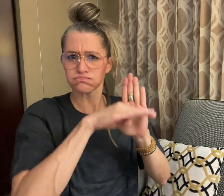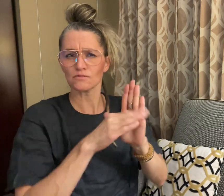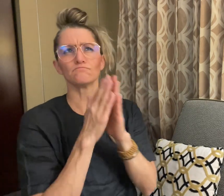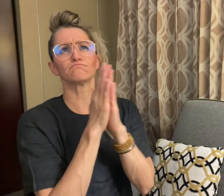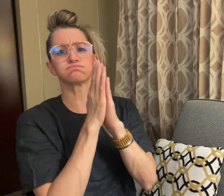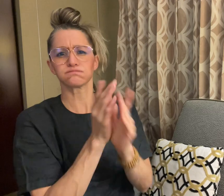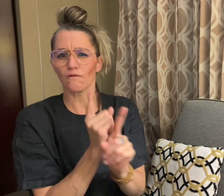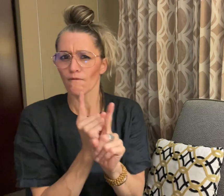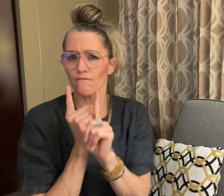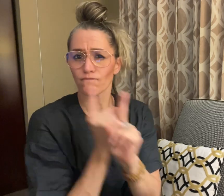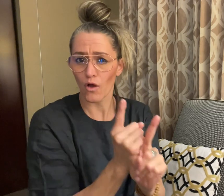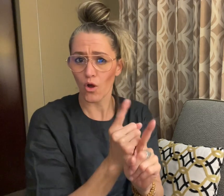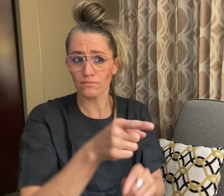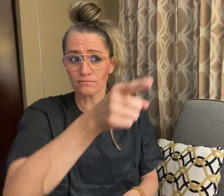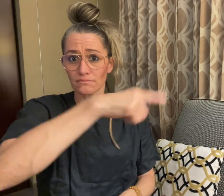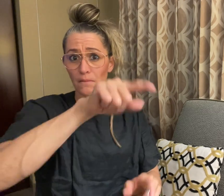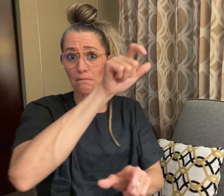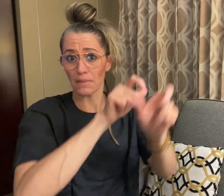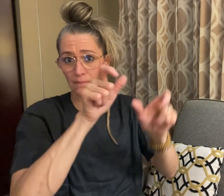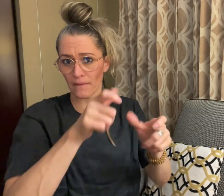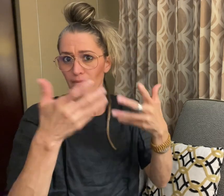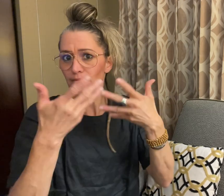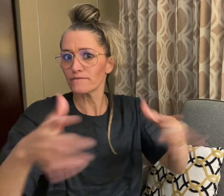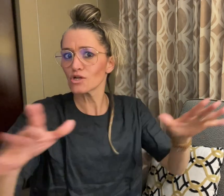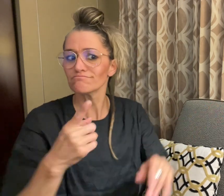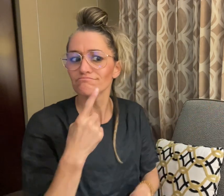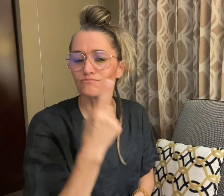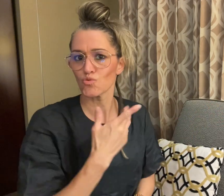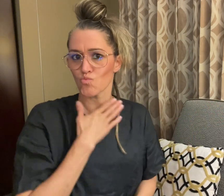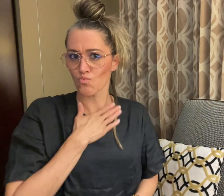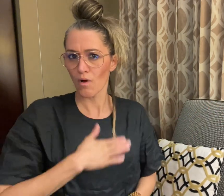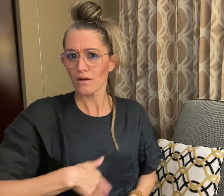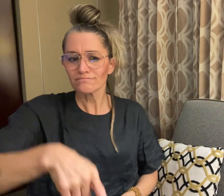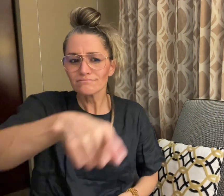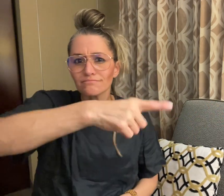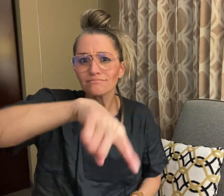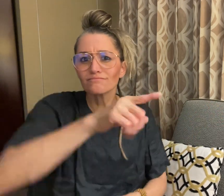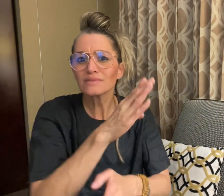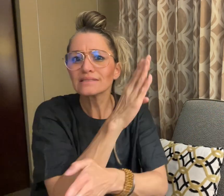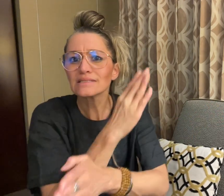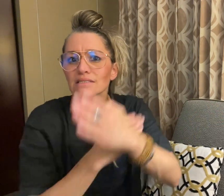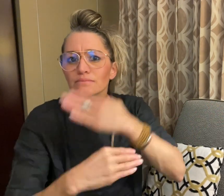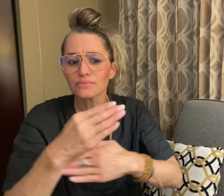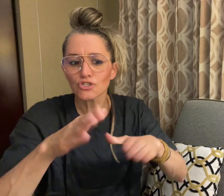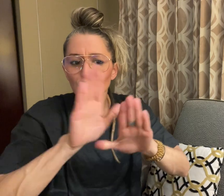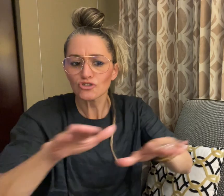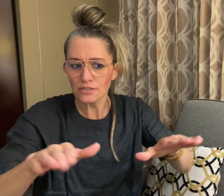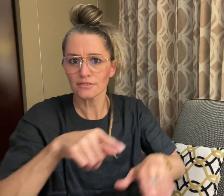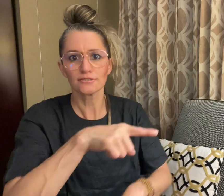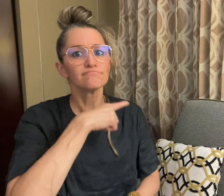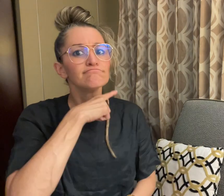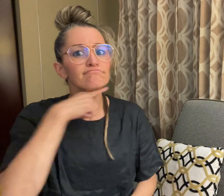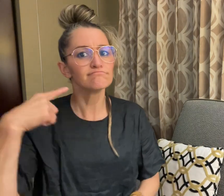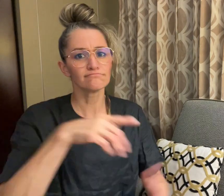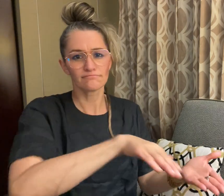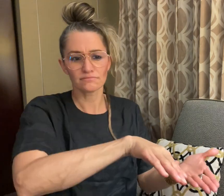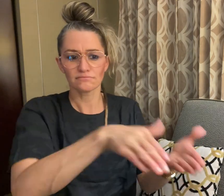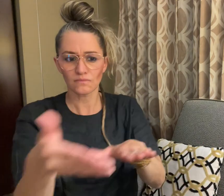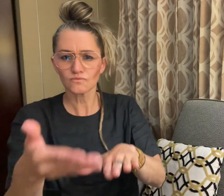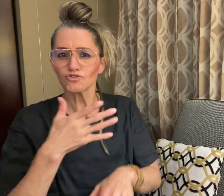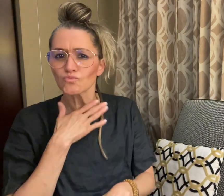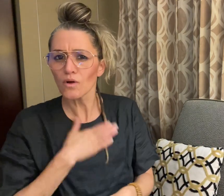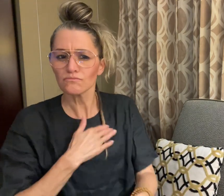children by using one or more drugs that cause immediate death.